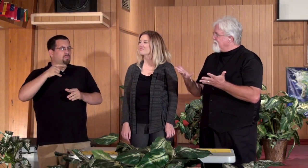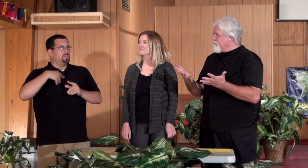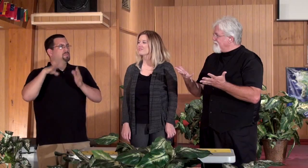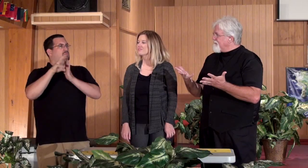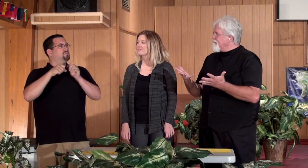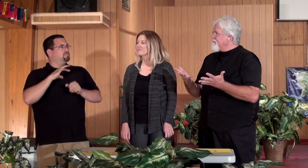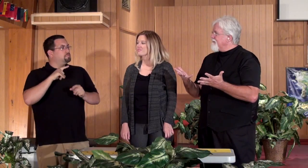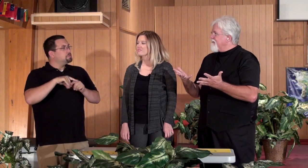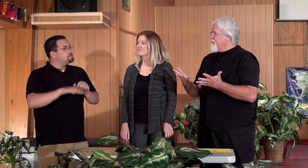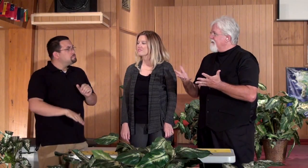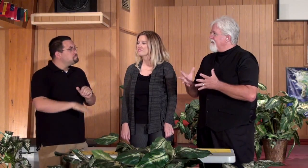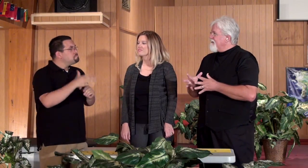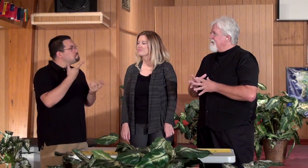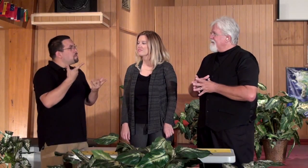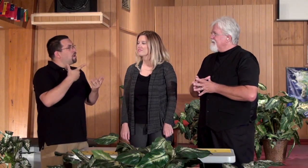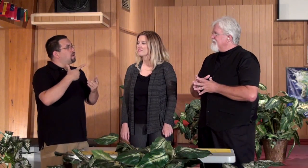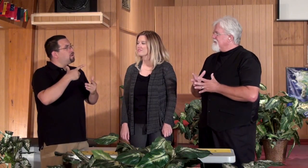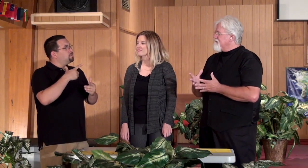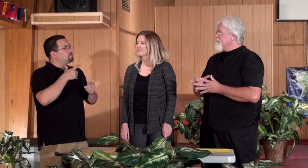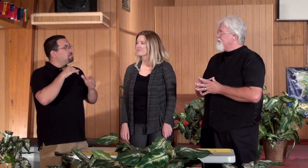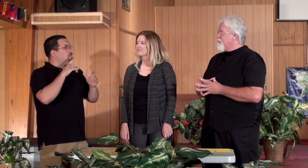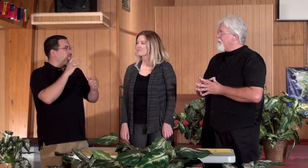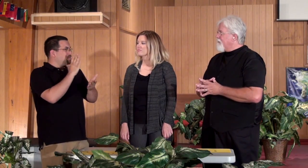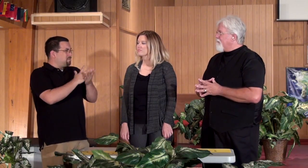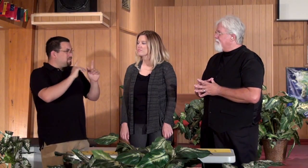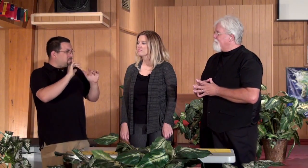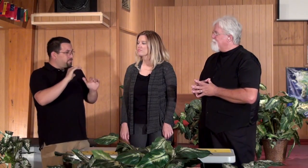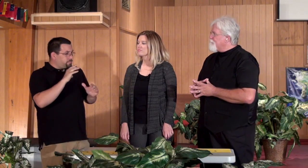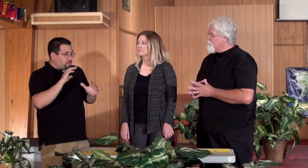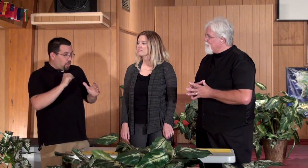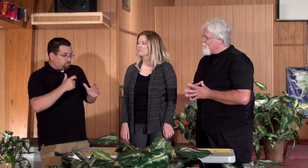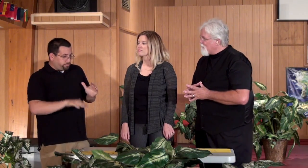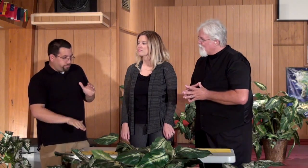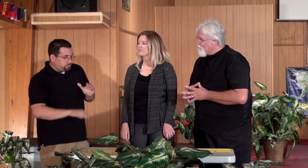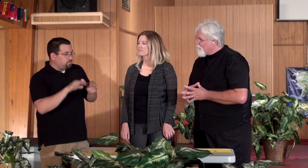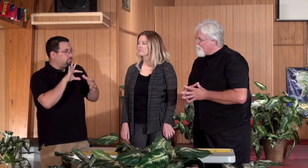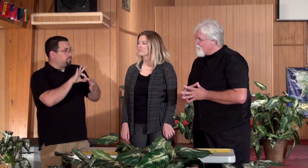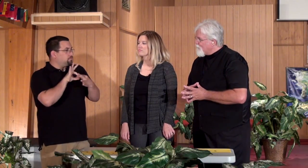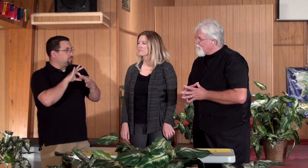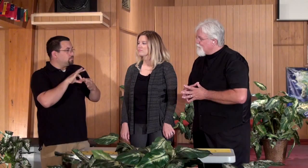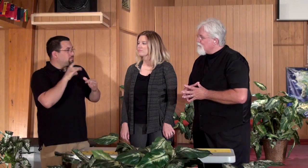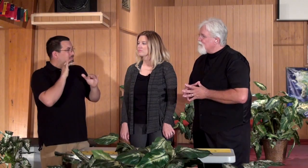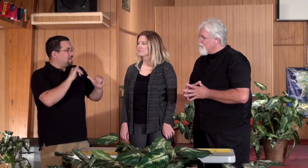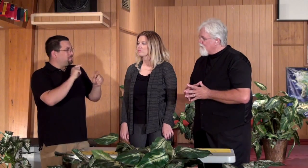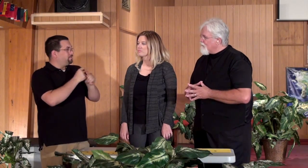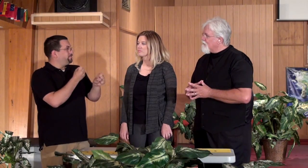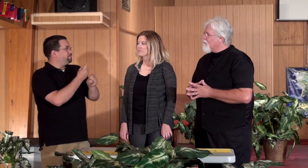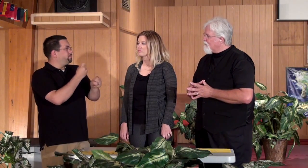Communication in, for the deaf group was really much easier than with the hearing group. I